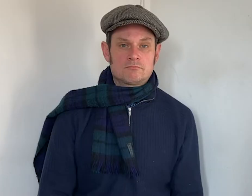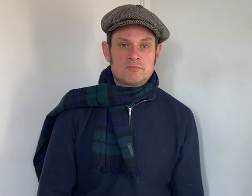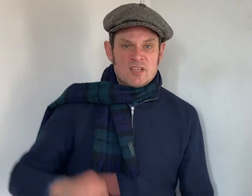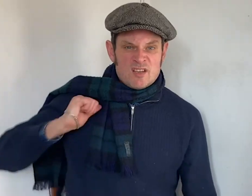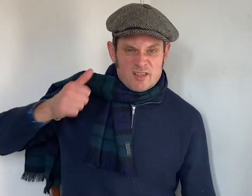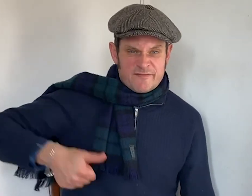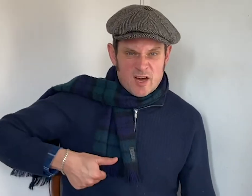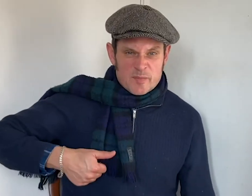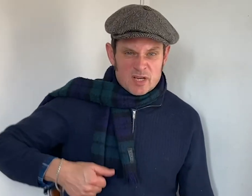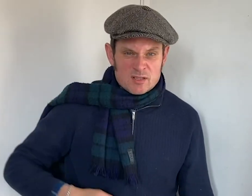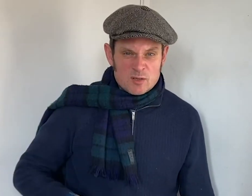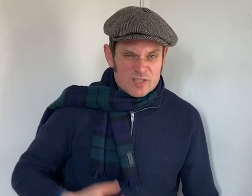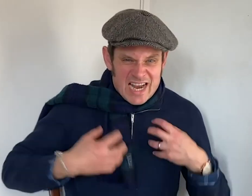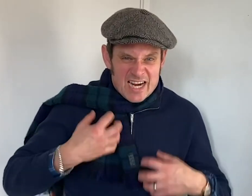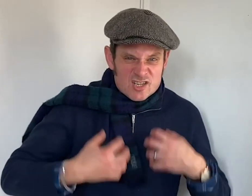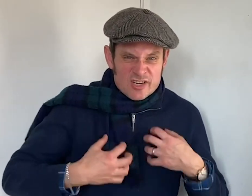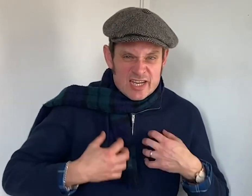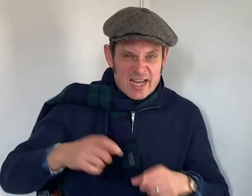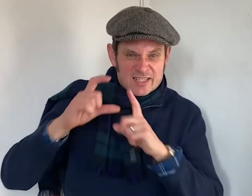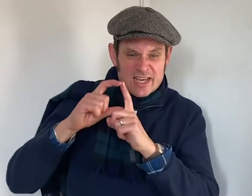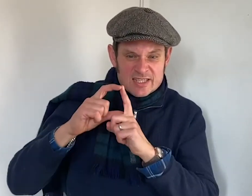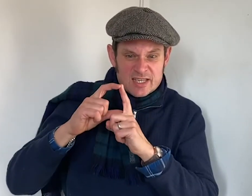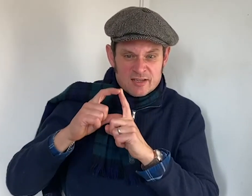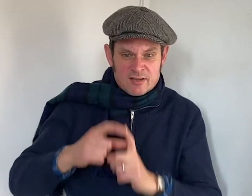The farmer was angry at Daisy and